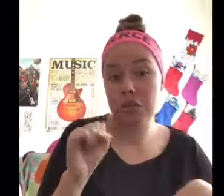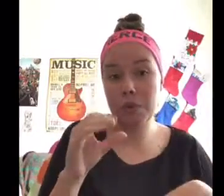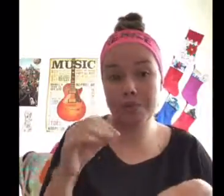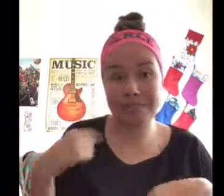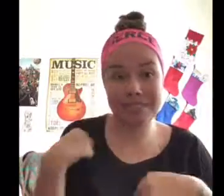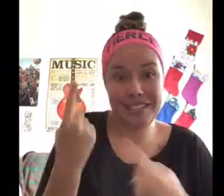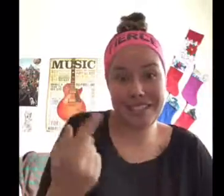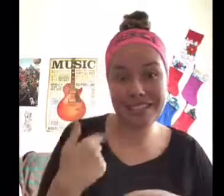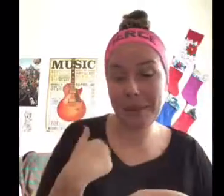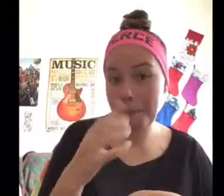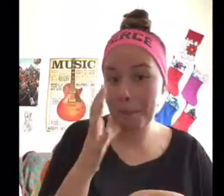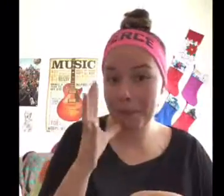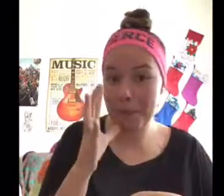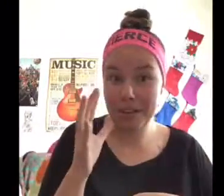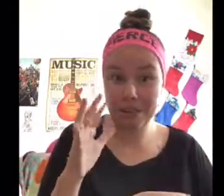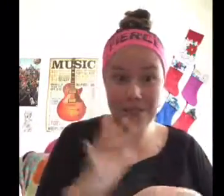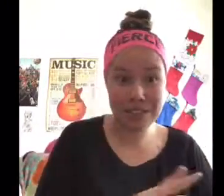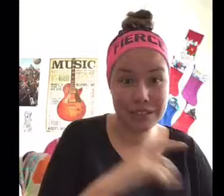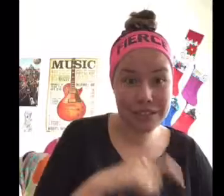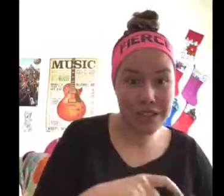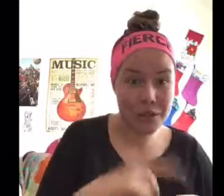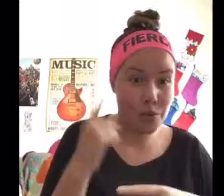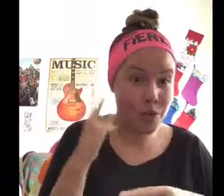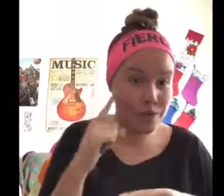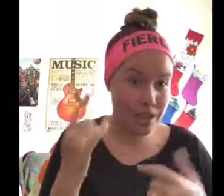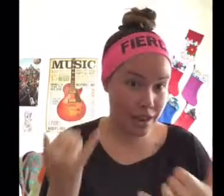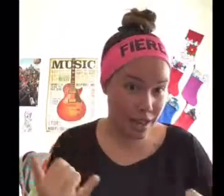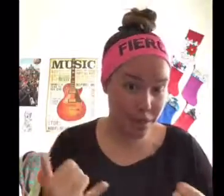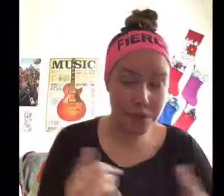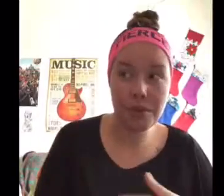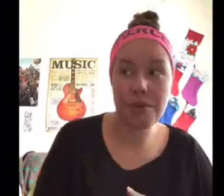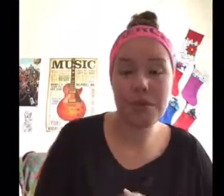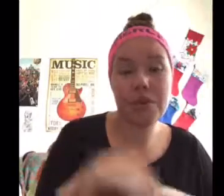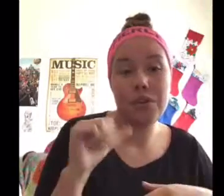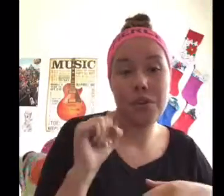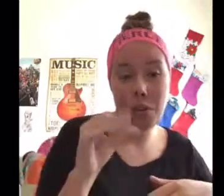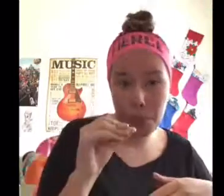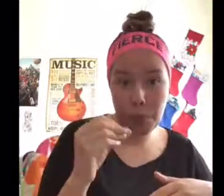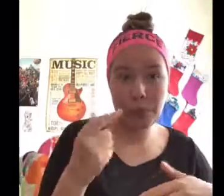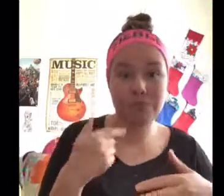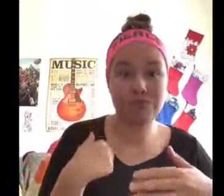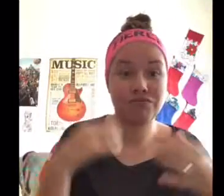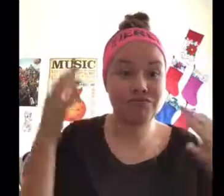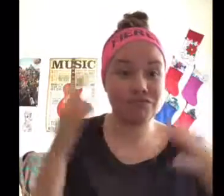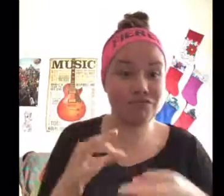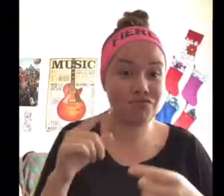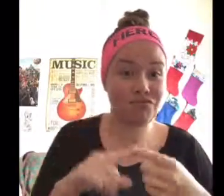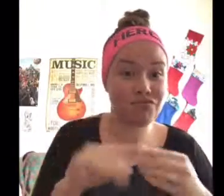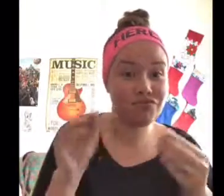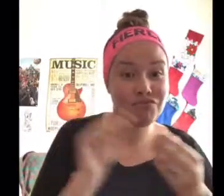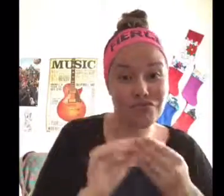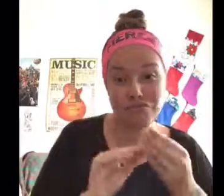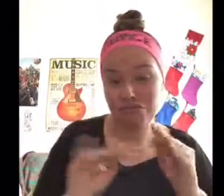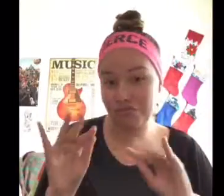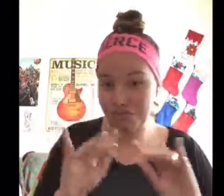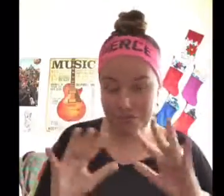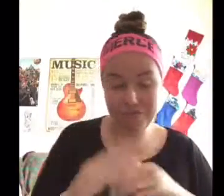so, since I am mother of the full time for now So, I decided to put idea on the charts